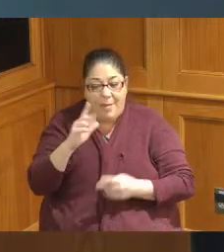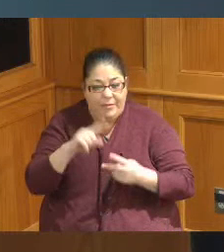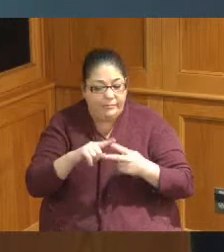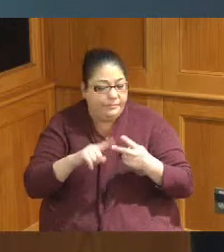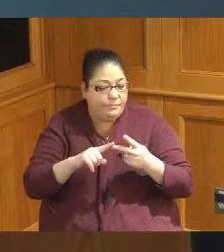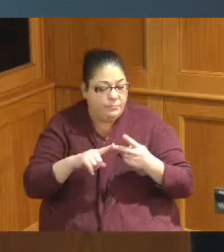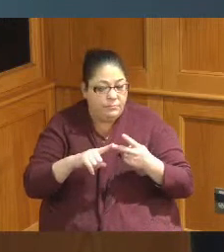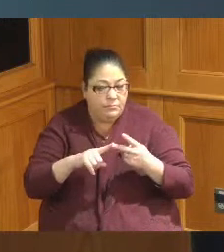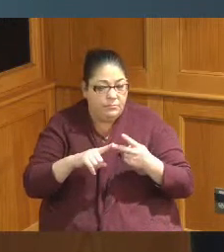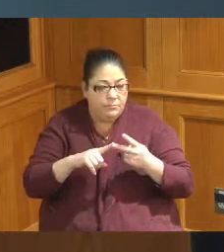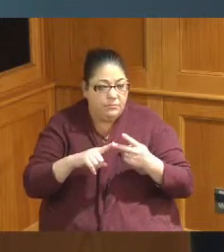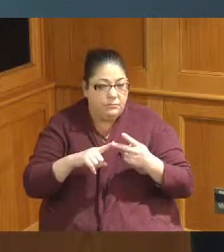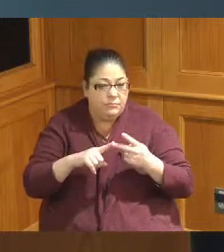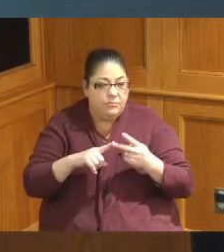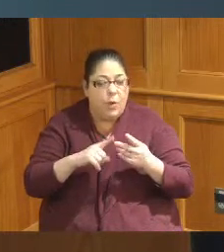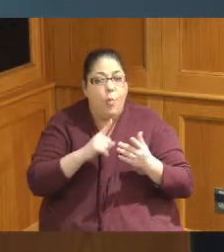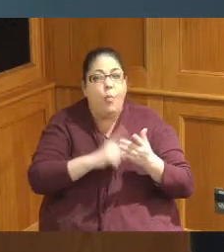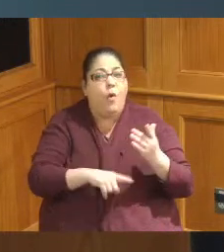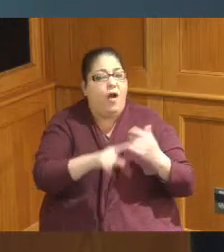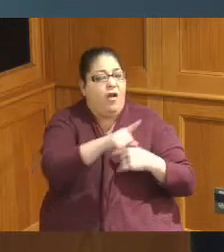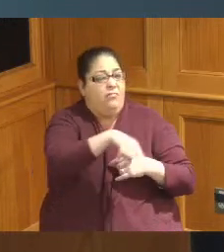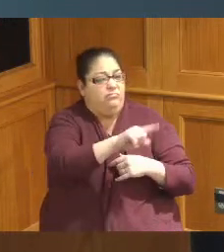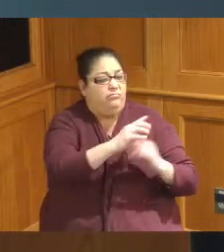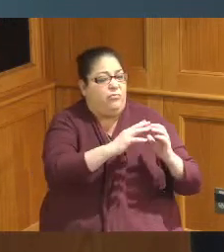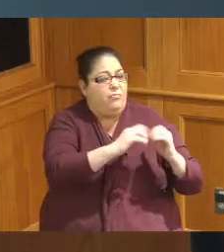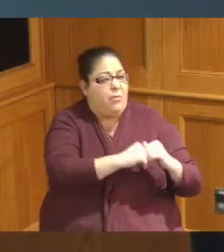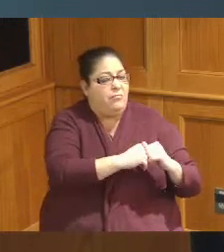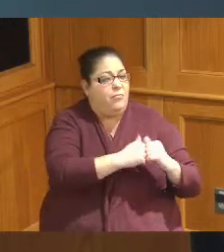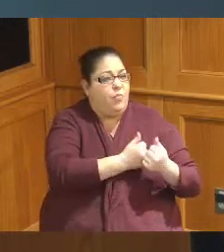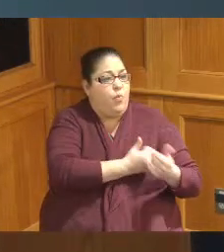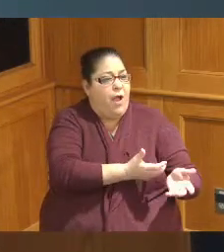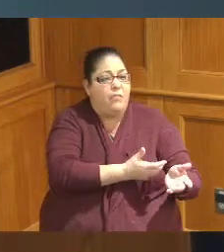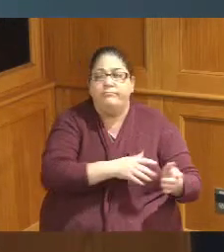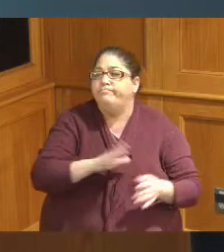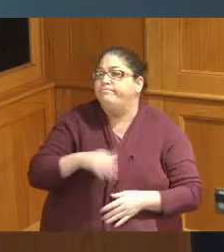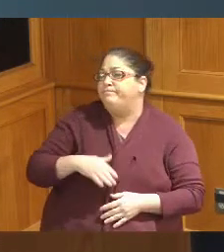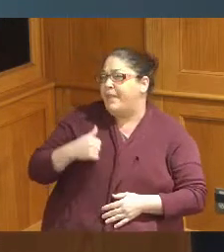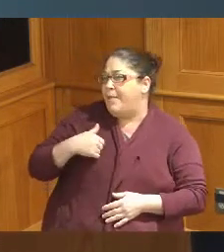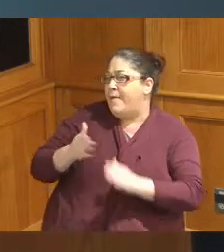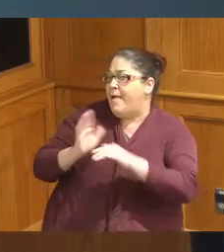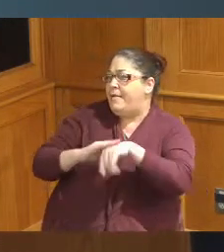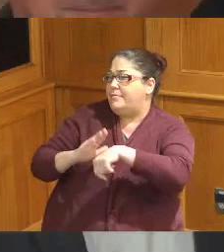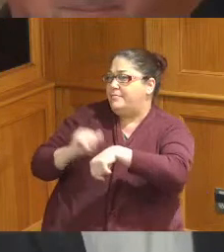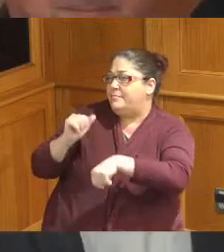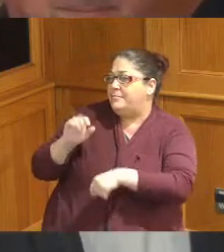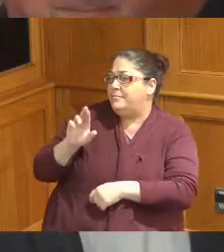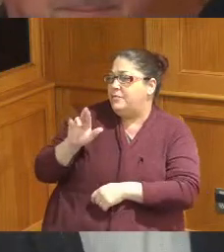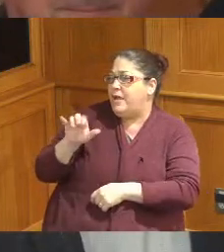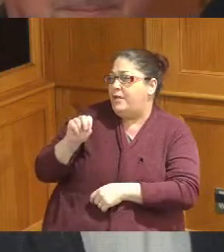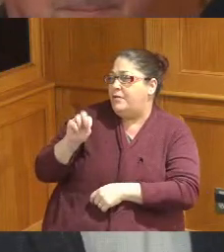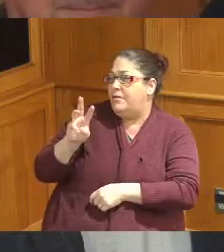break down and yeah give out I'm gonna I'm gonna ask Ryan Welsh to talk about the status of the